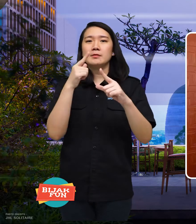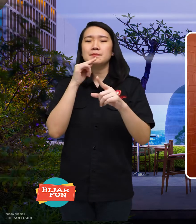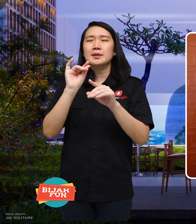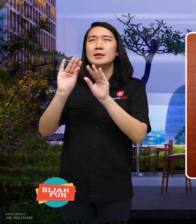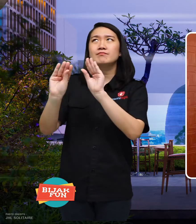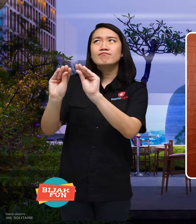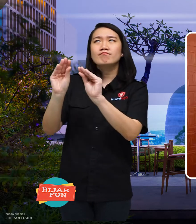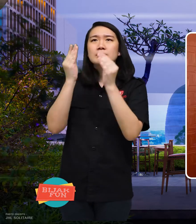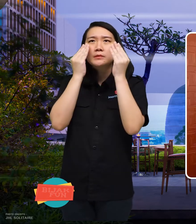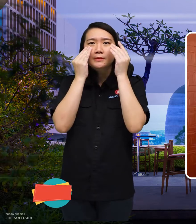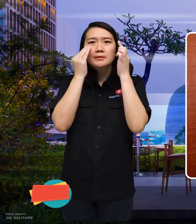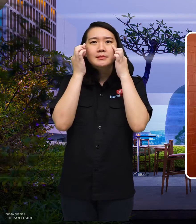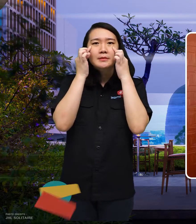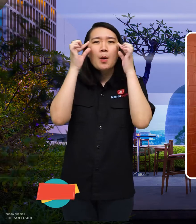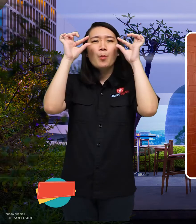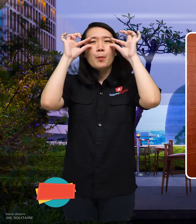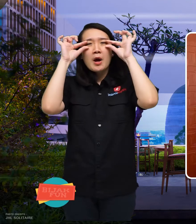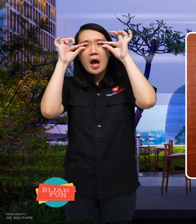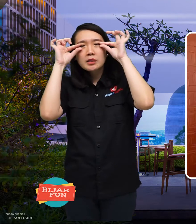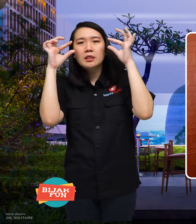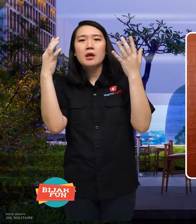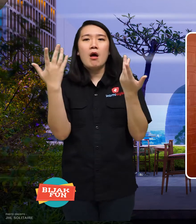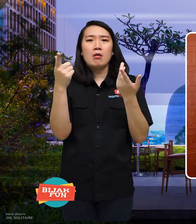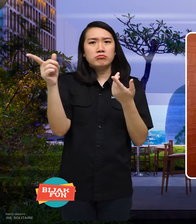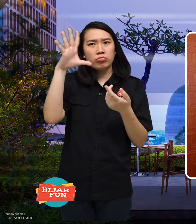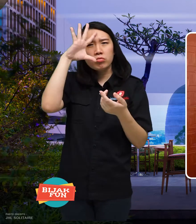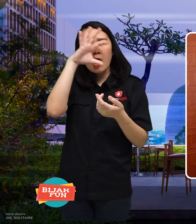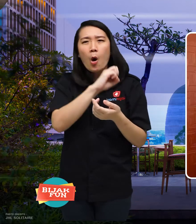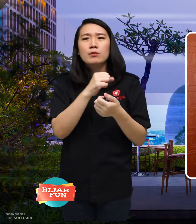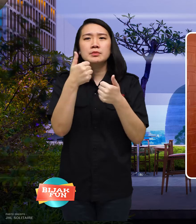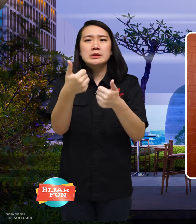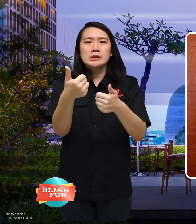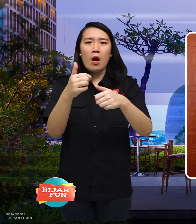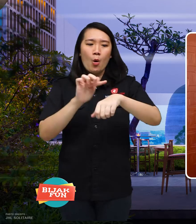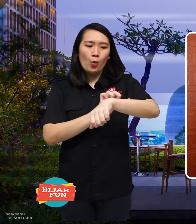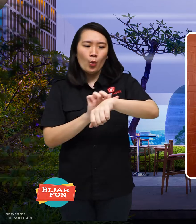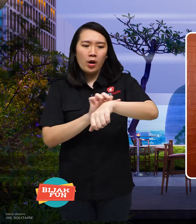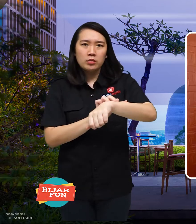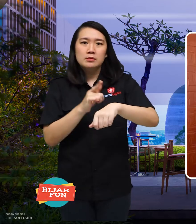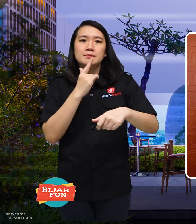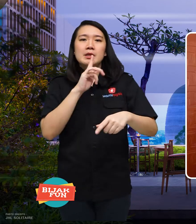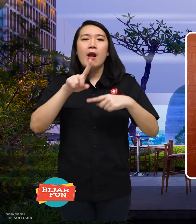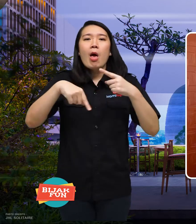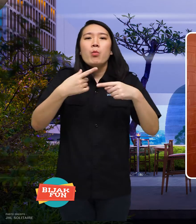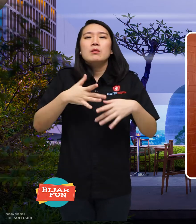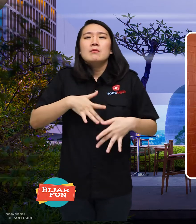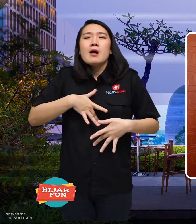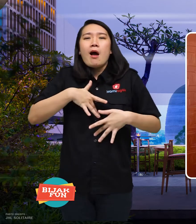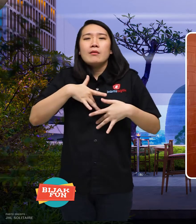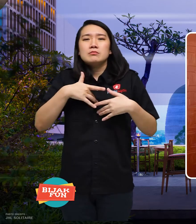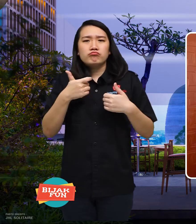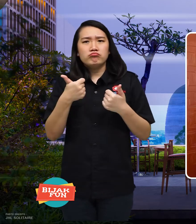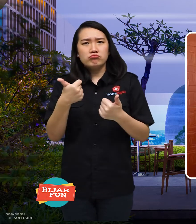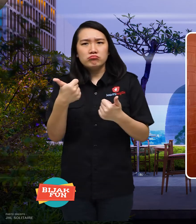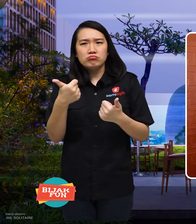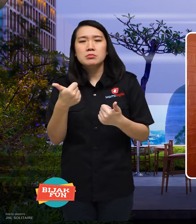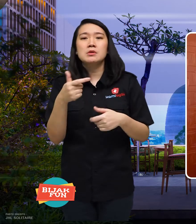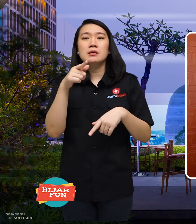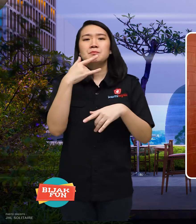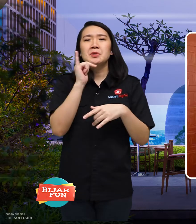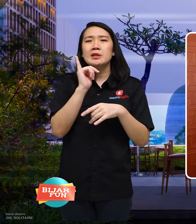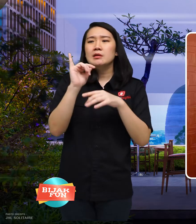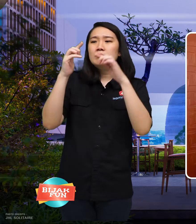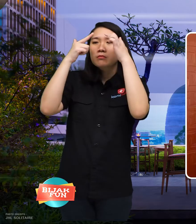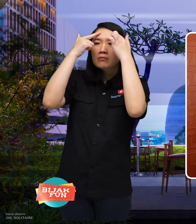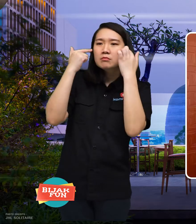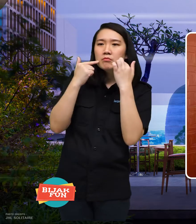and can know the texture of the skin and the shape of the face through touch.